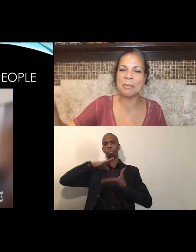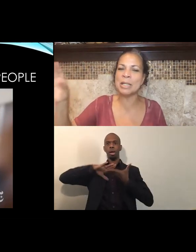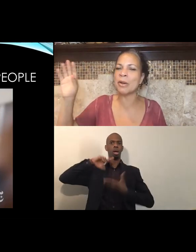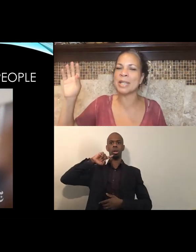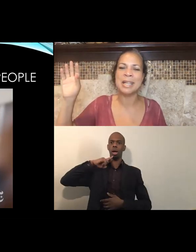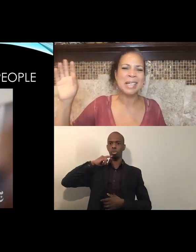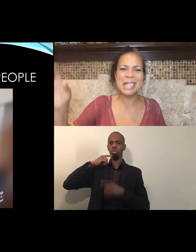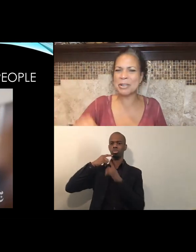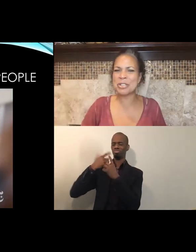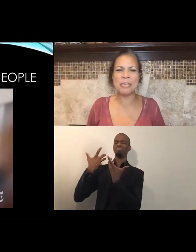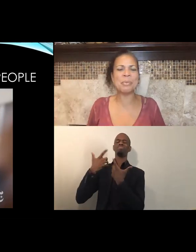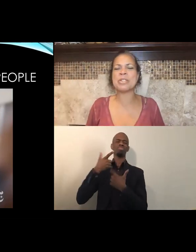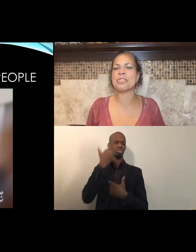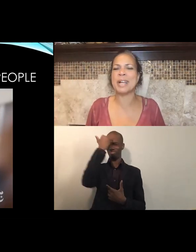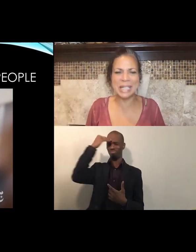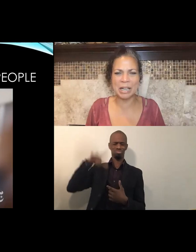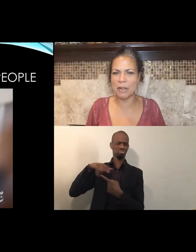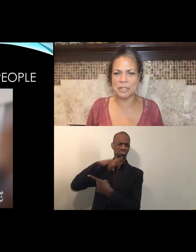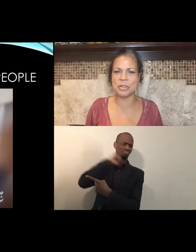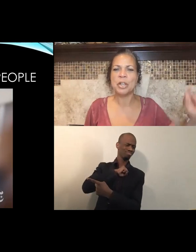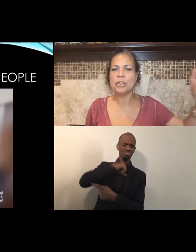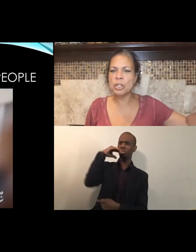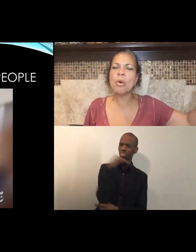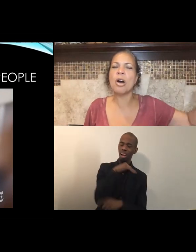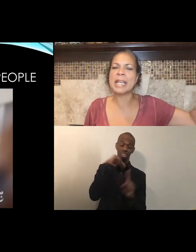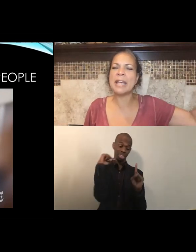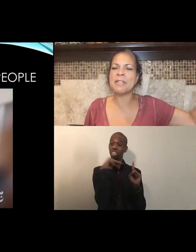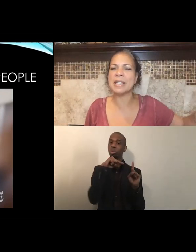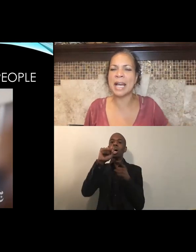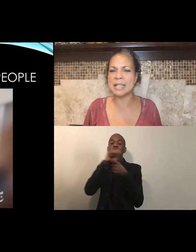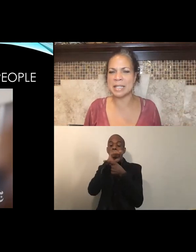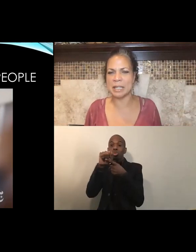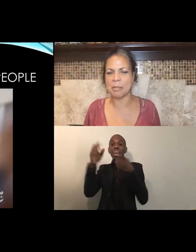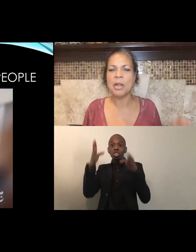We know that Derek Chauvin was a training officer. You all gave the nod to him.